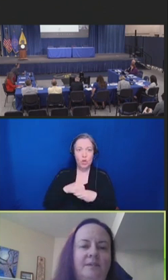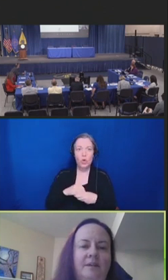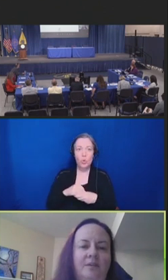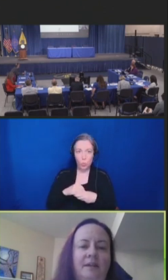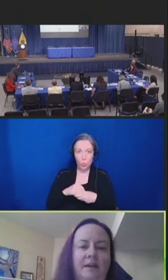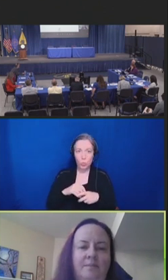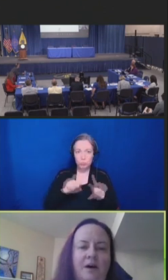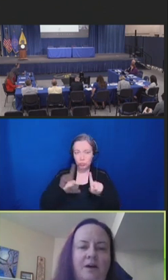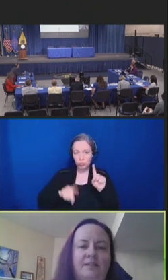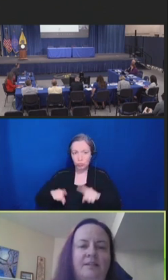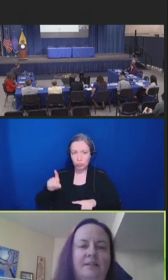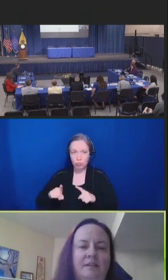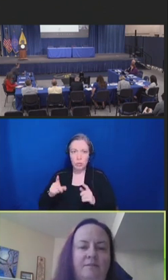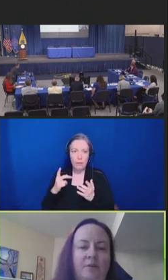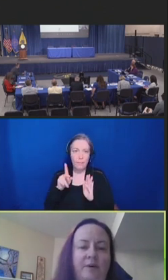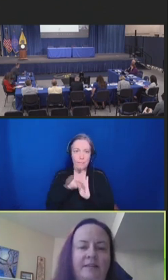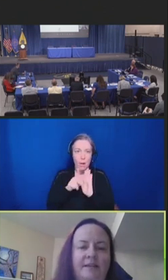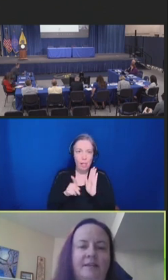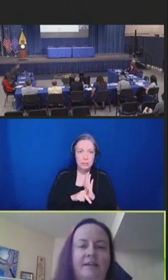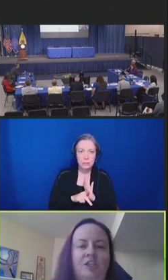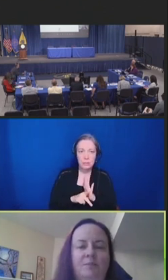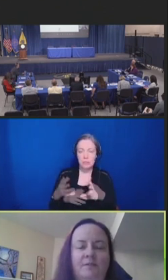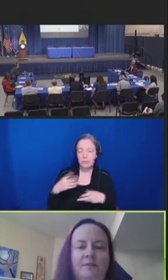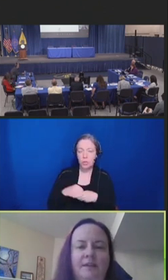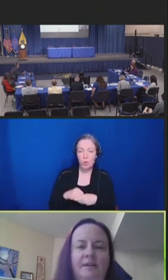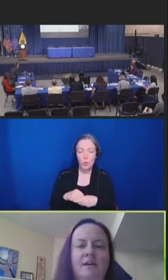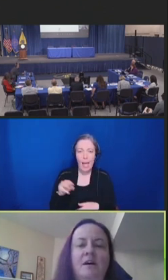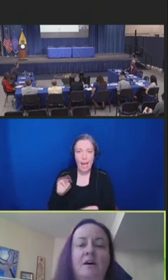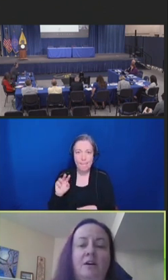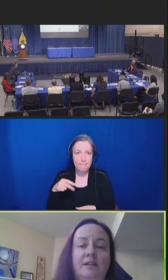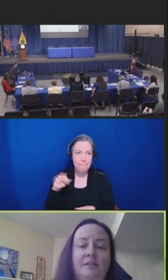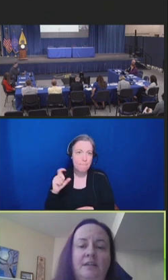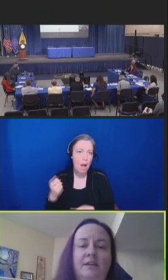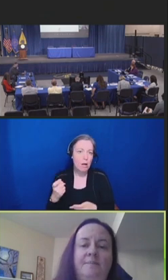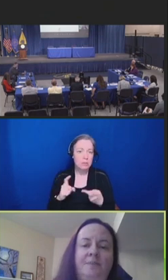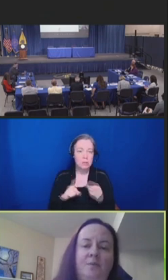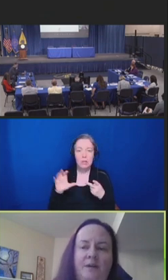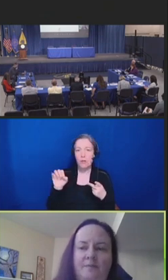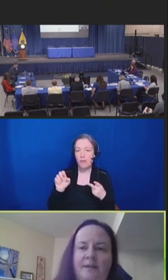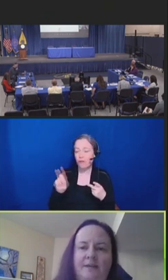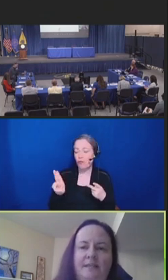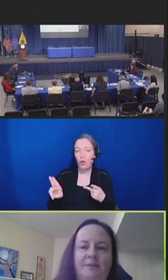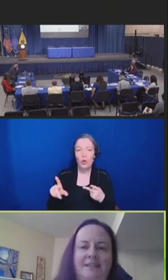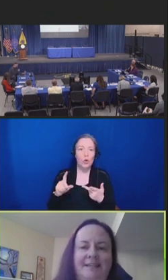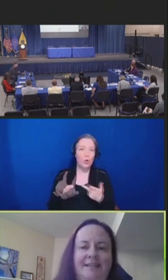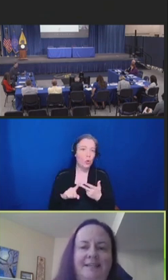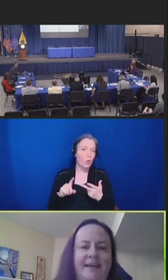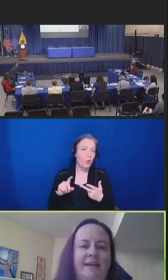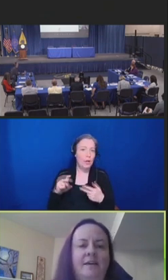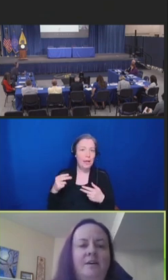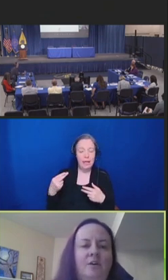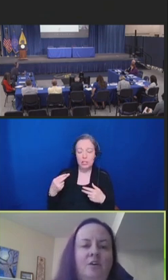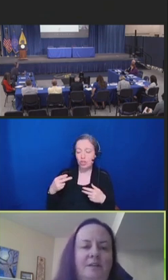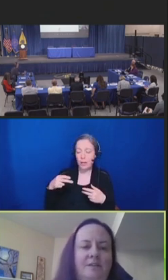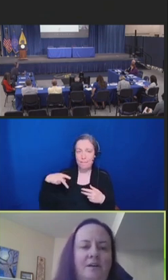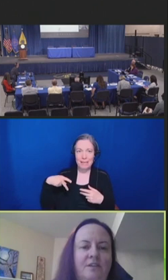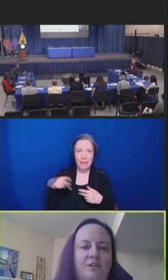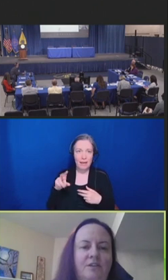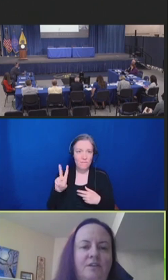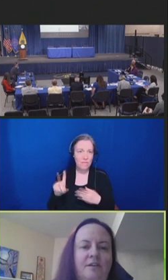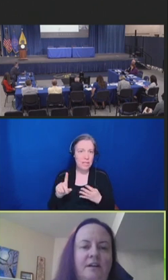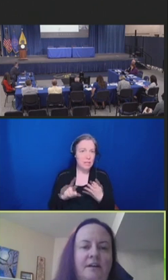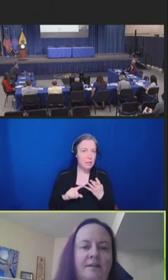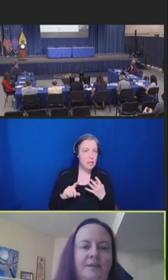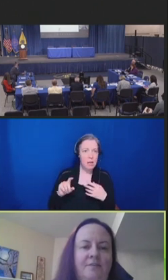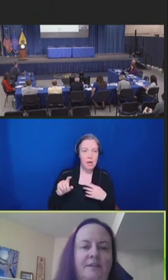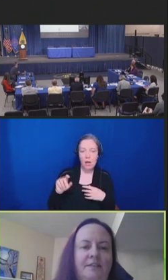including mpox, seasonal influenza, HPV, RSV, rabies, Hepatitis A, herpes zoster and invasive